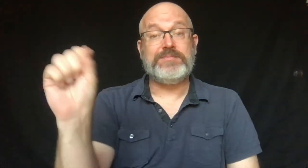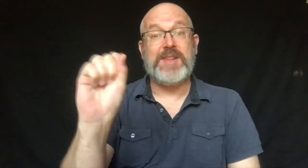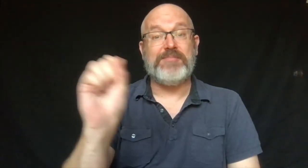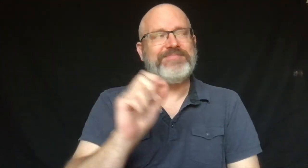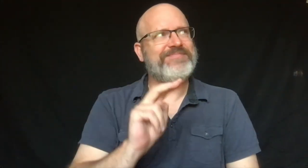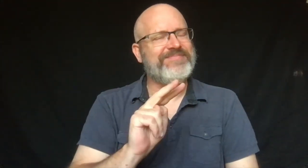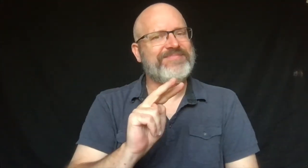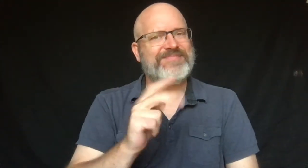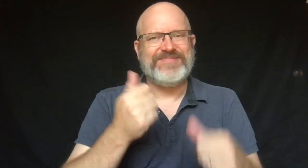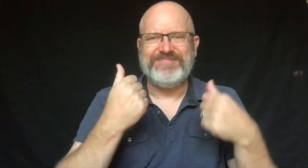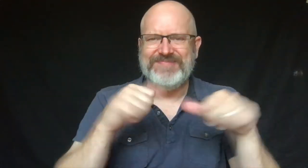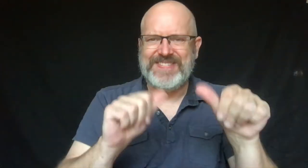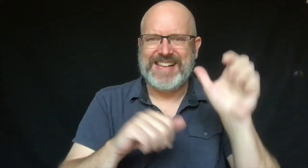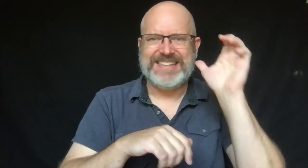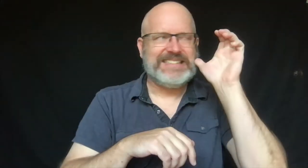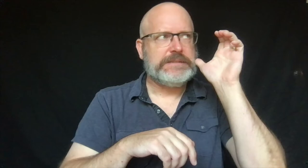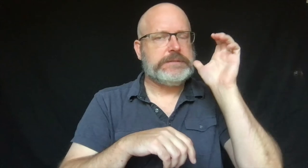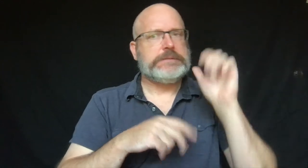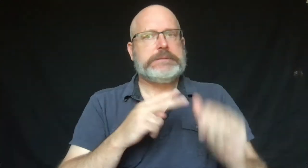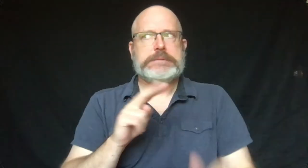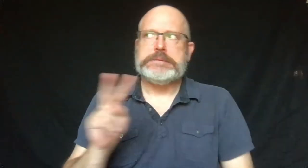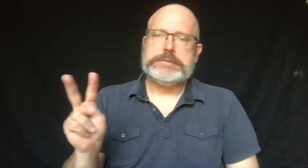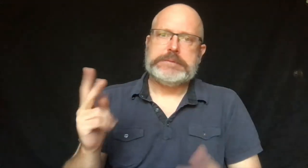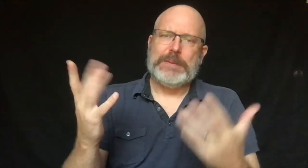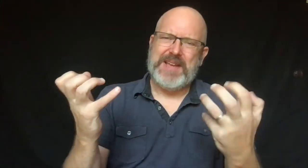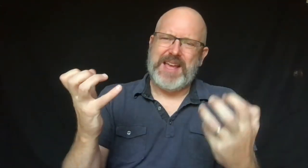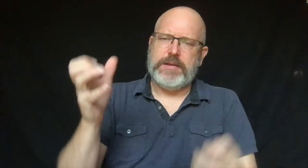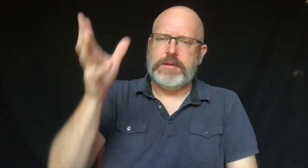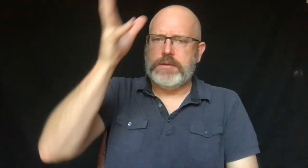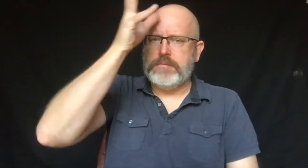They sat in a circle and read a story.